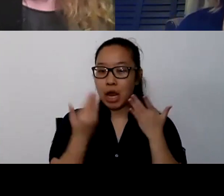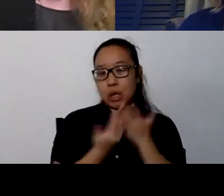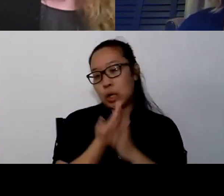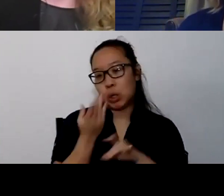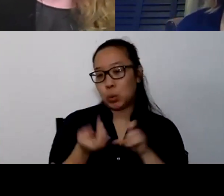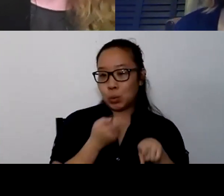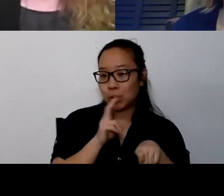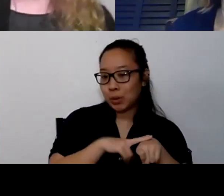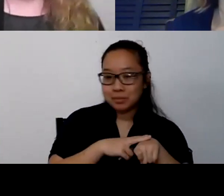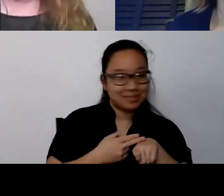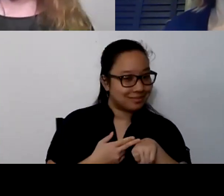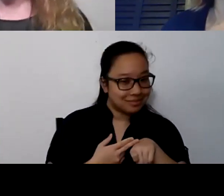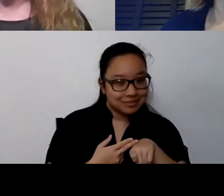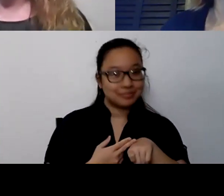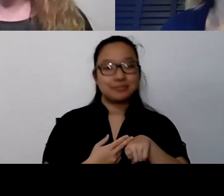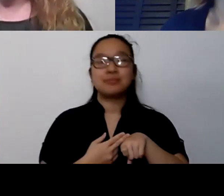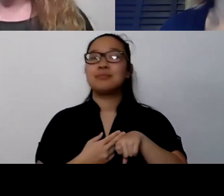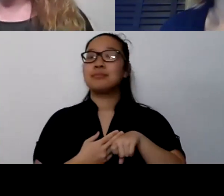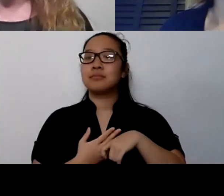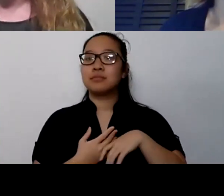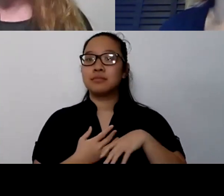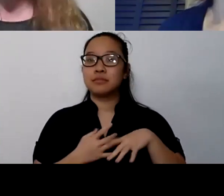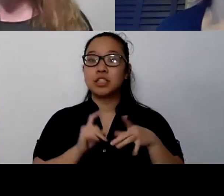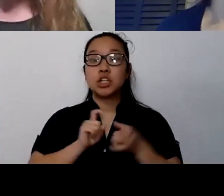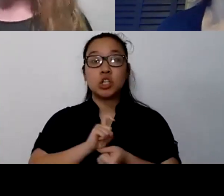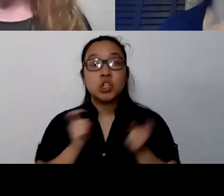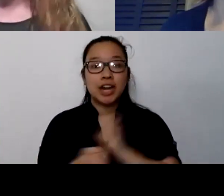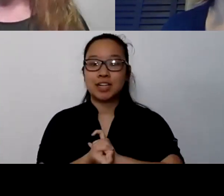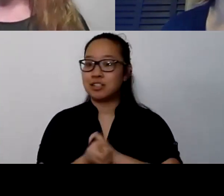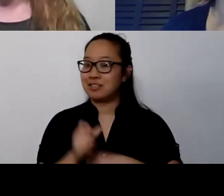And change is not an easy thing for us to do.